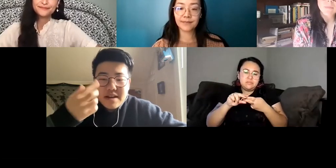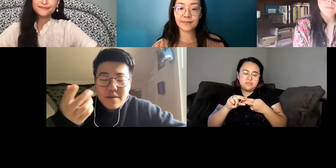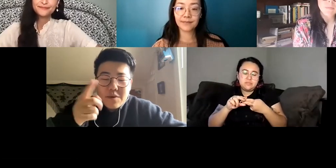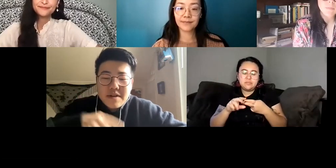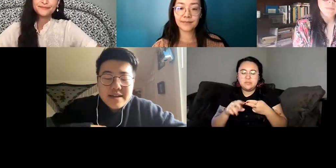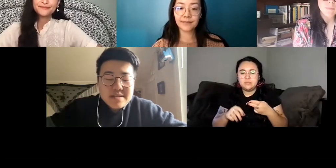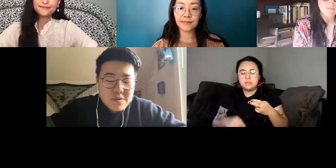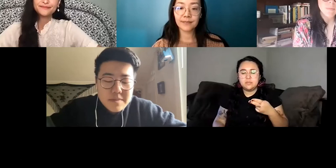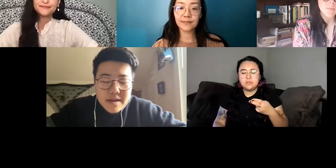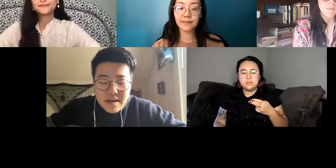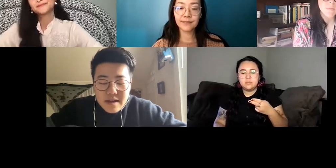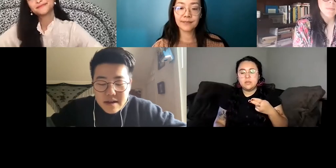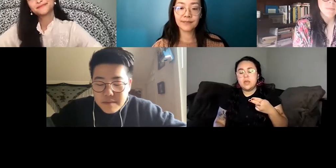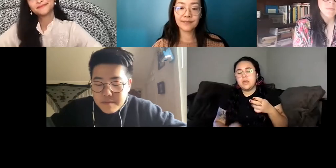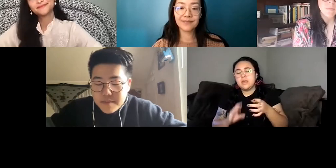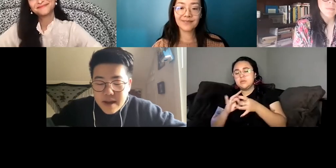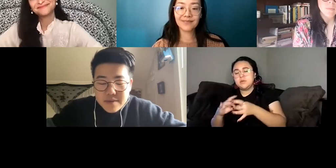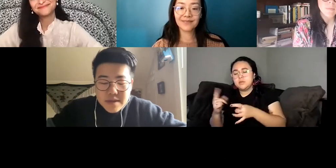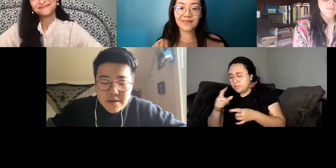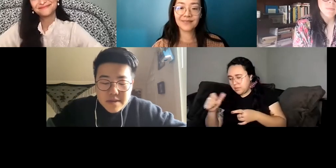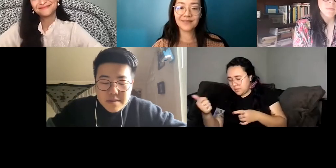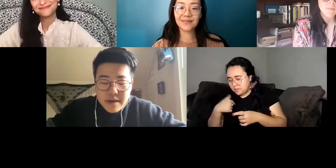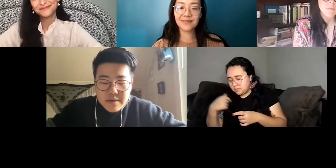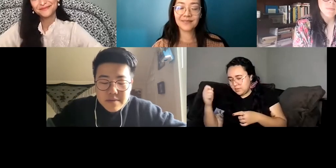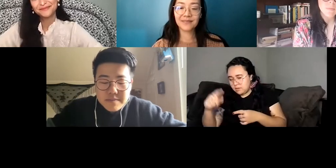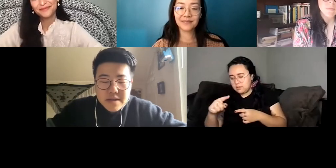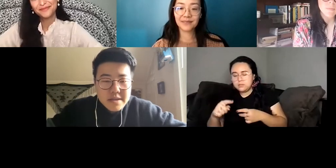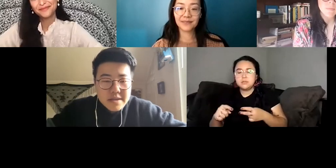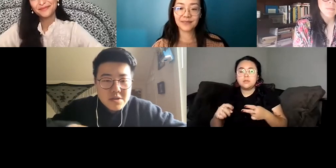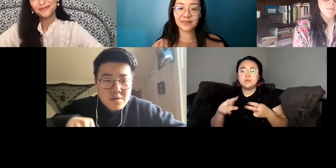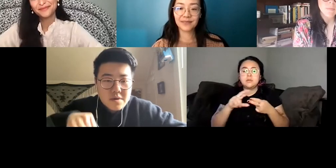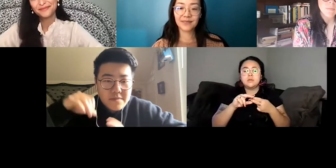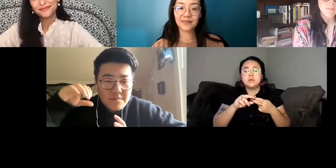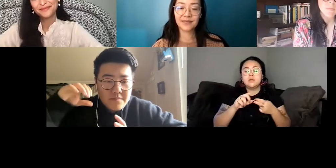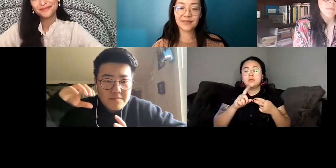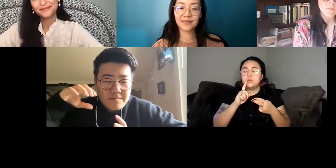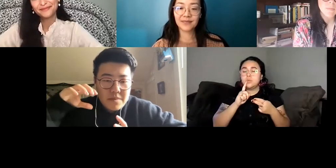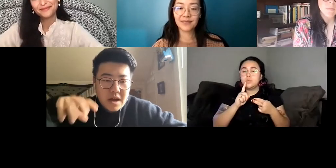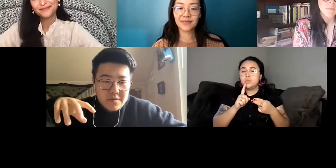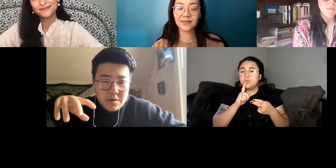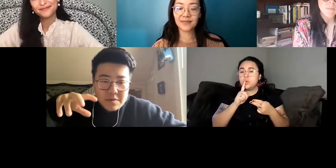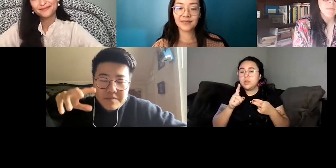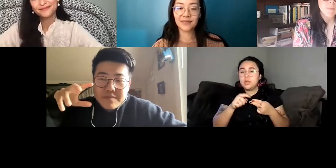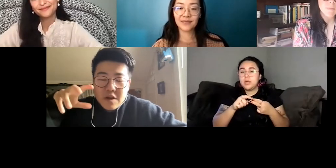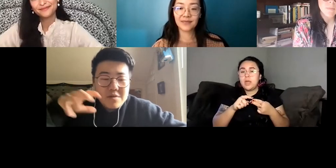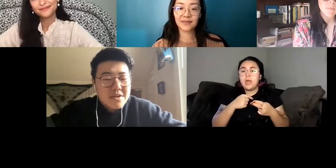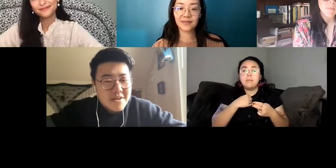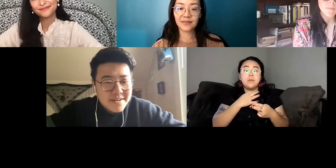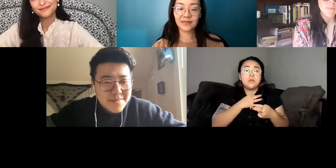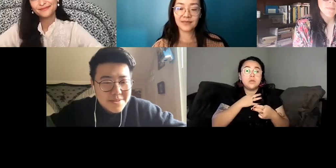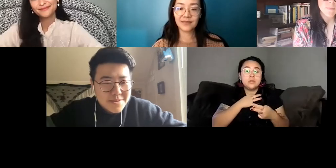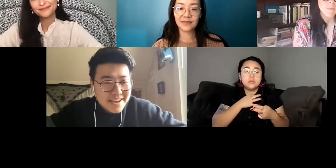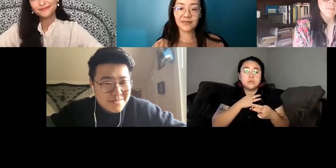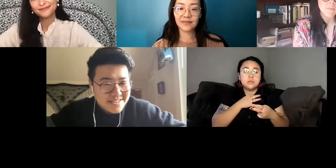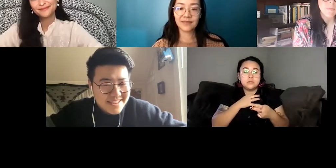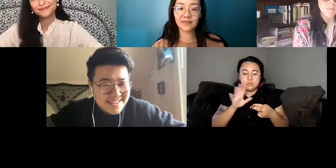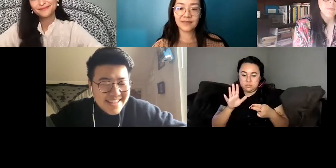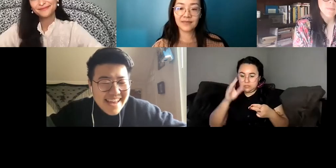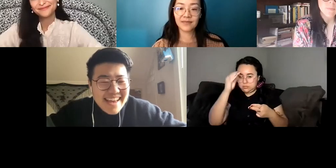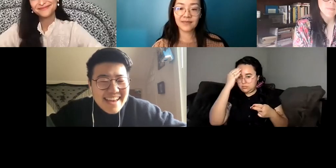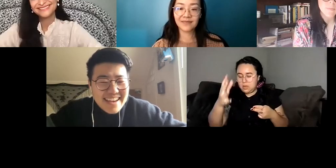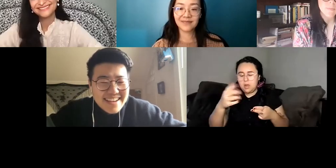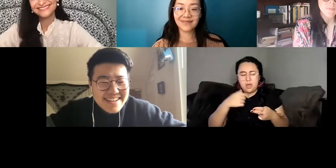that I will ask you, but I was curious about because your novel, oh, sorry, by the way,